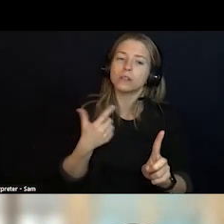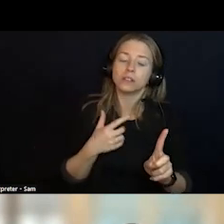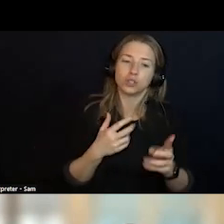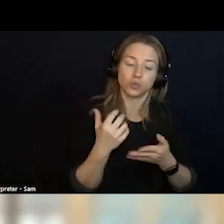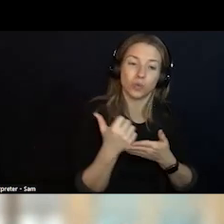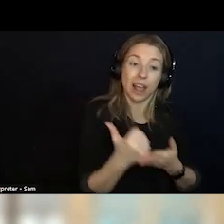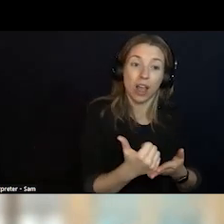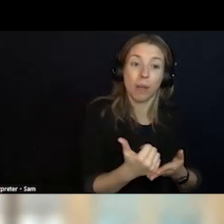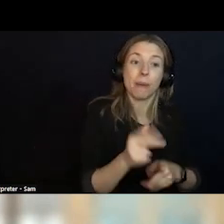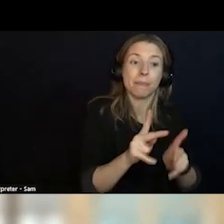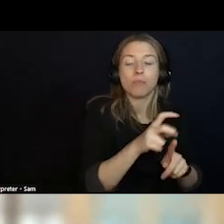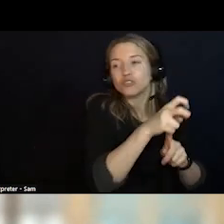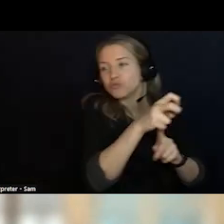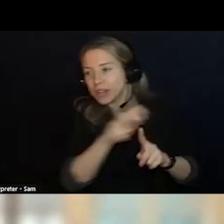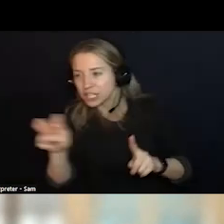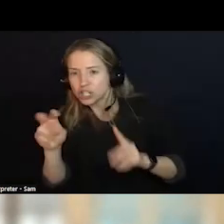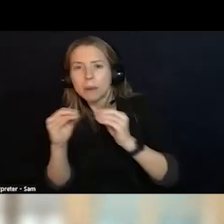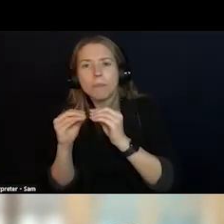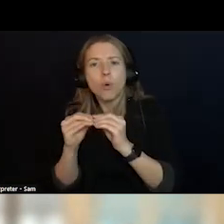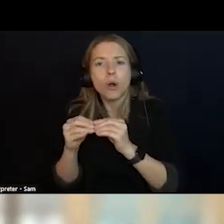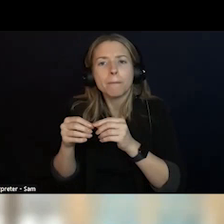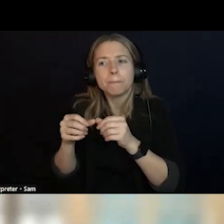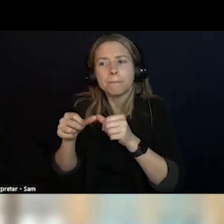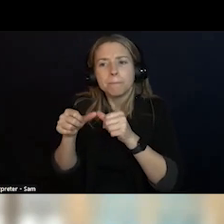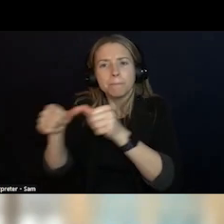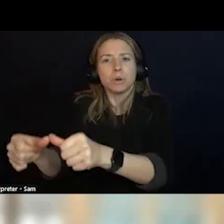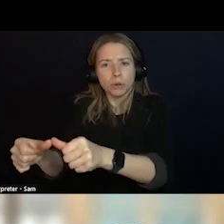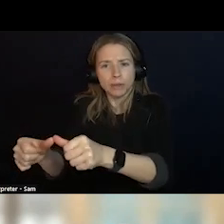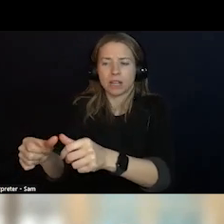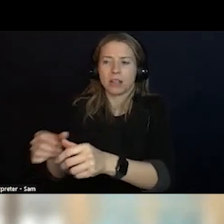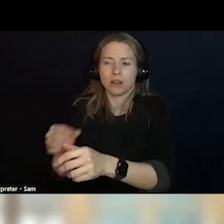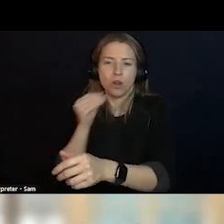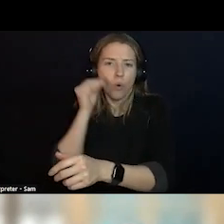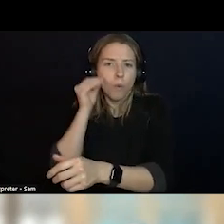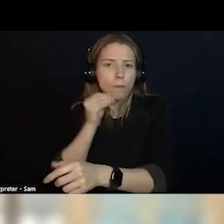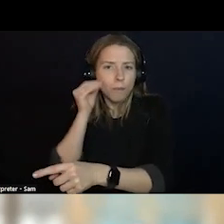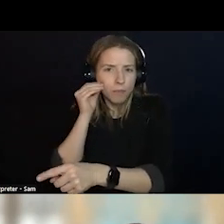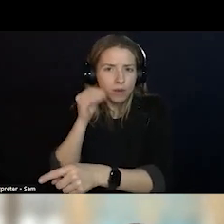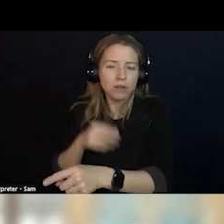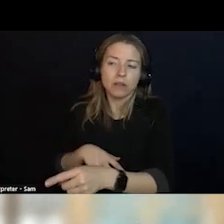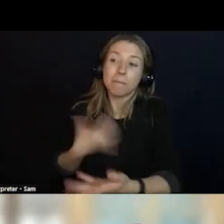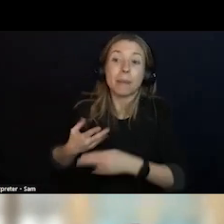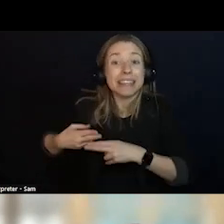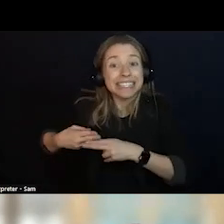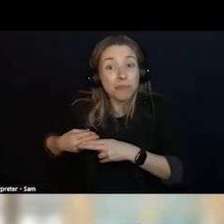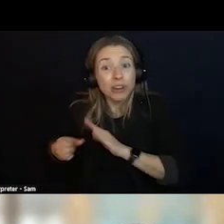MORE PERMANENT BEFORE WE MOVE THEM INTO SOMETHING REALLY PERMANENT. WE HAVE TO KEEP THIS,